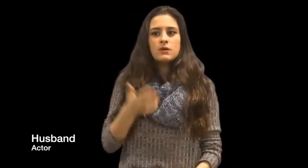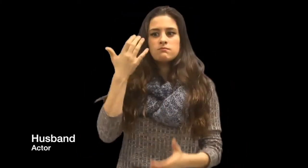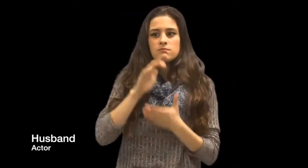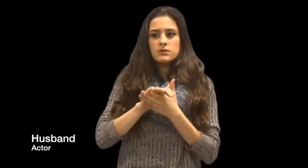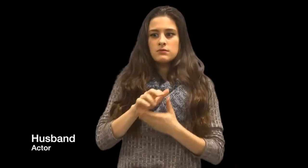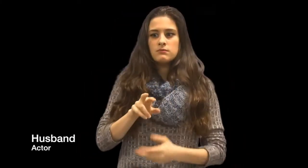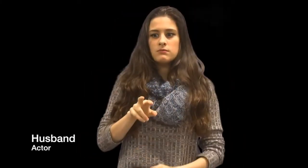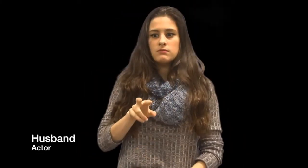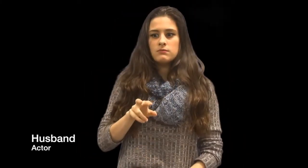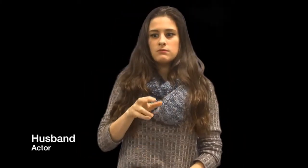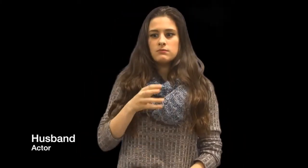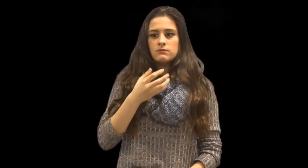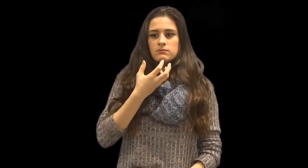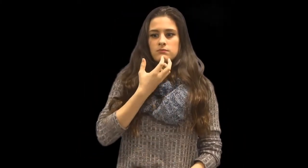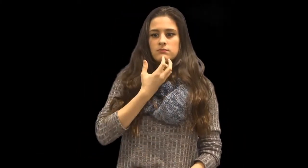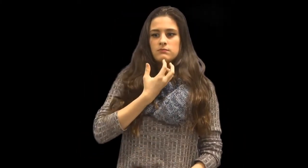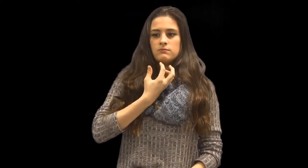The husband could only stare,